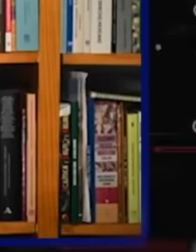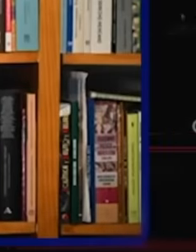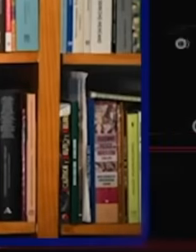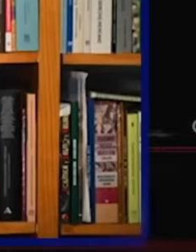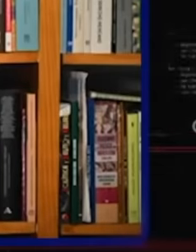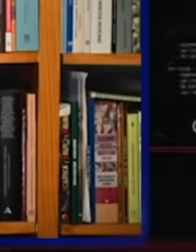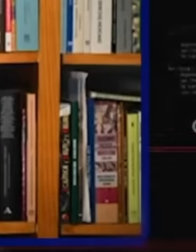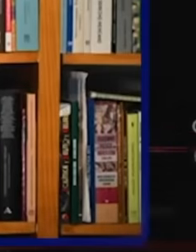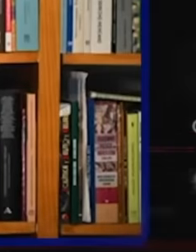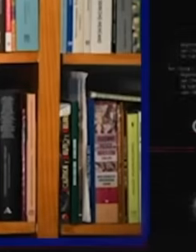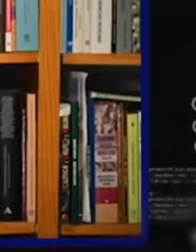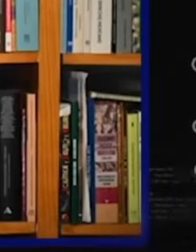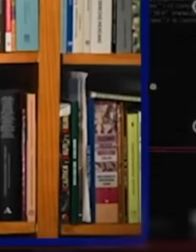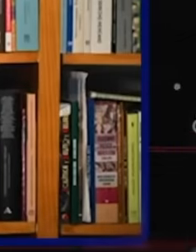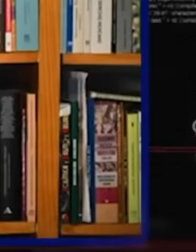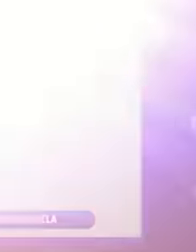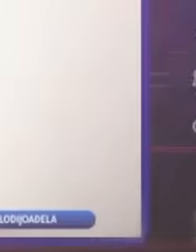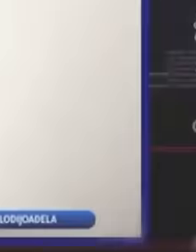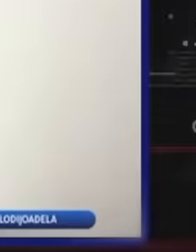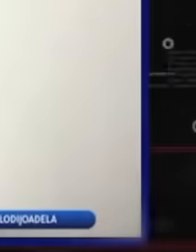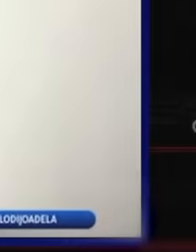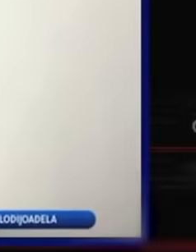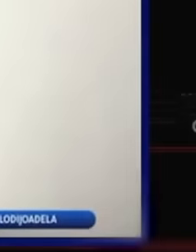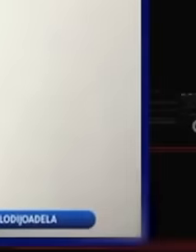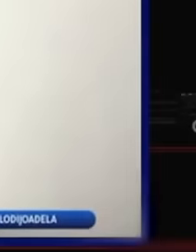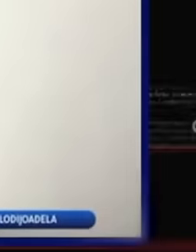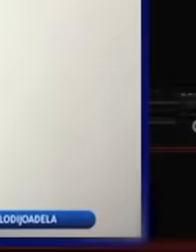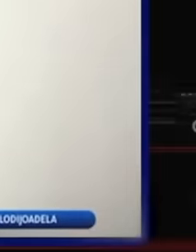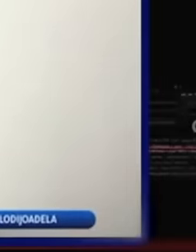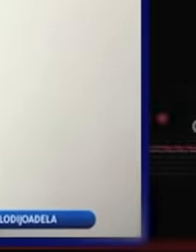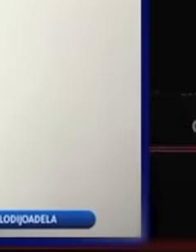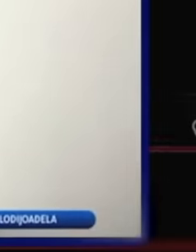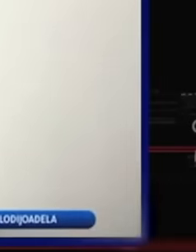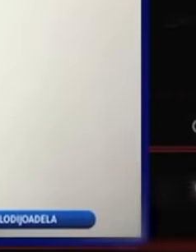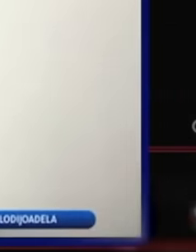having bowed to the interests of power, what they are doing right now to Carlos Dor and